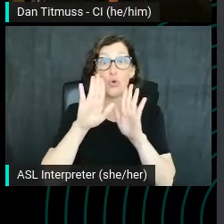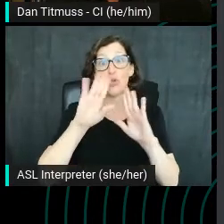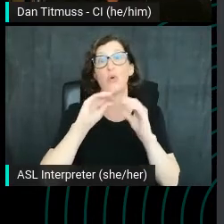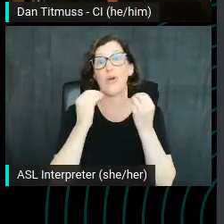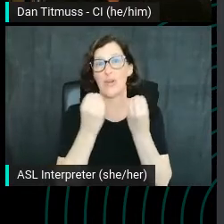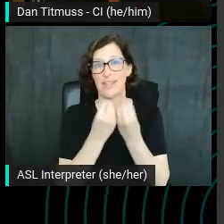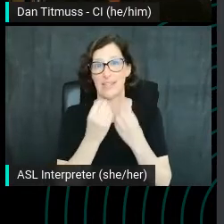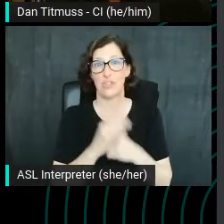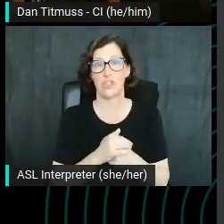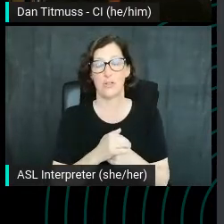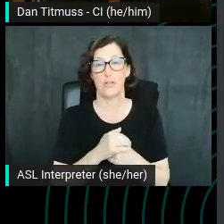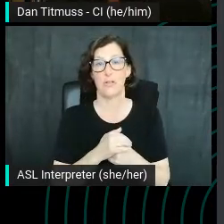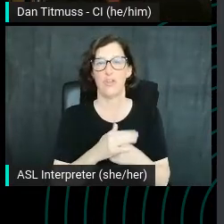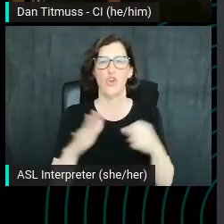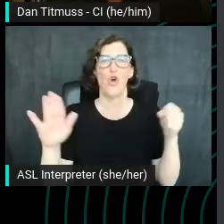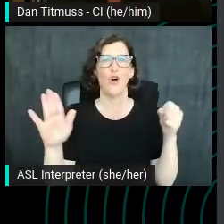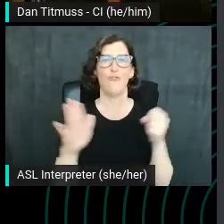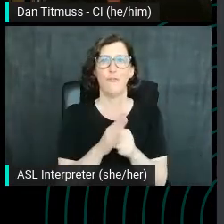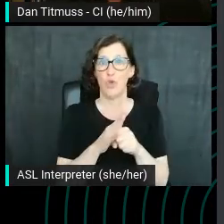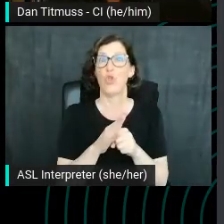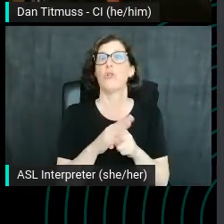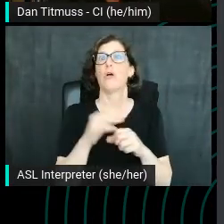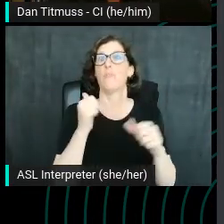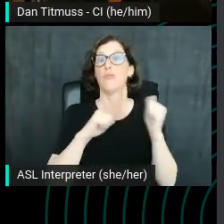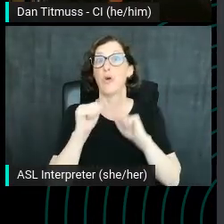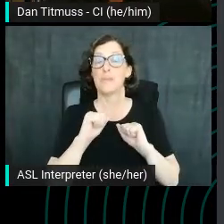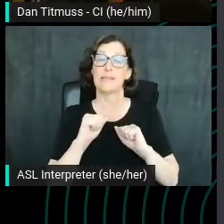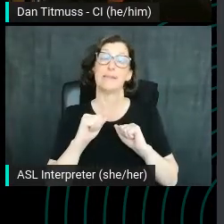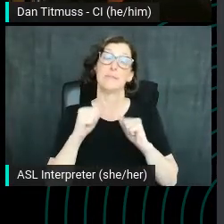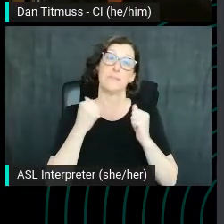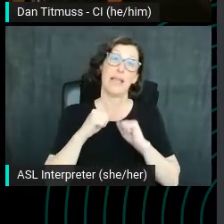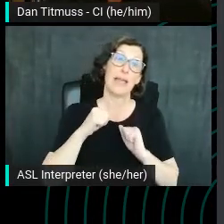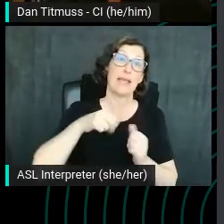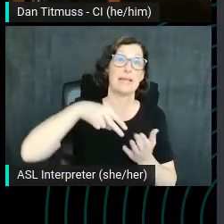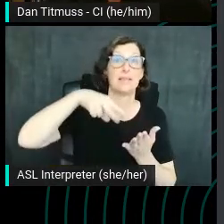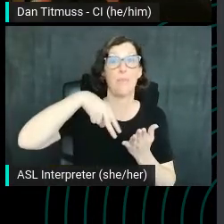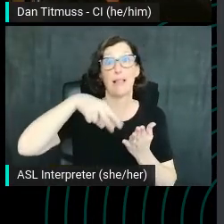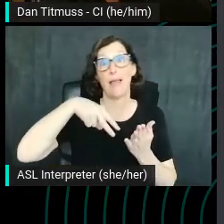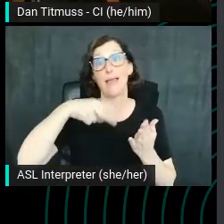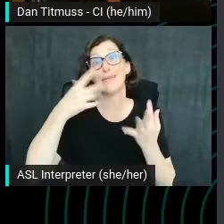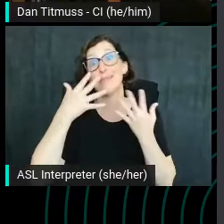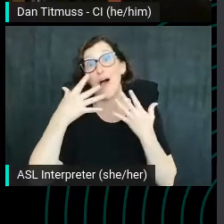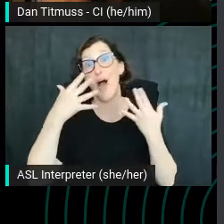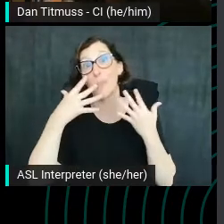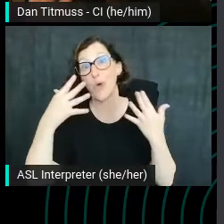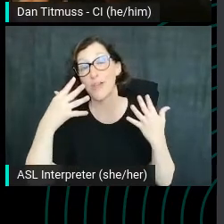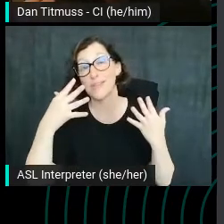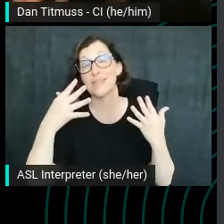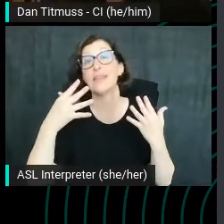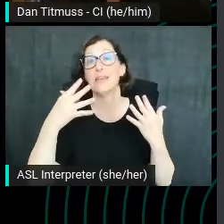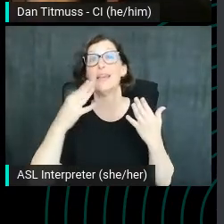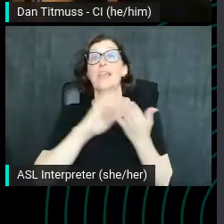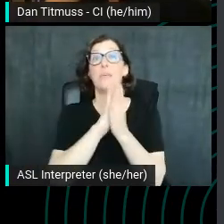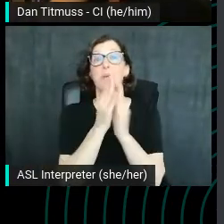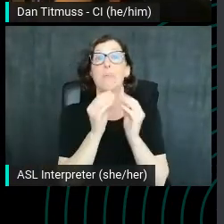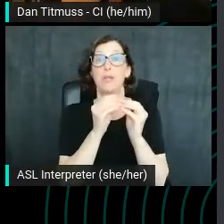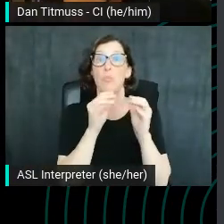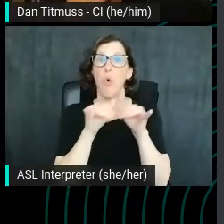There's also full performances, like concerts, plays, ballets, operas. These are becoming a more and more common resource on YouTube.